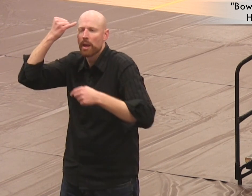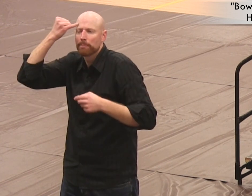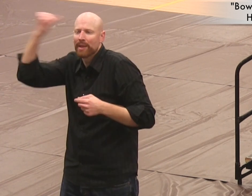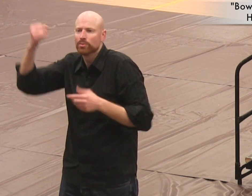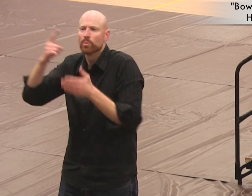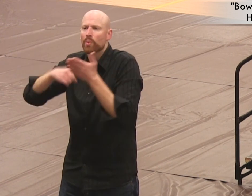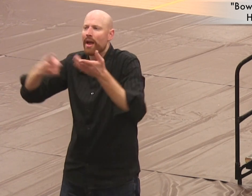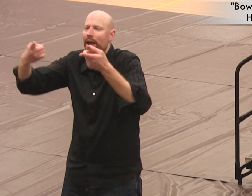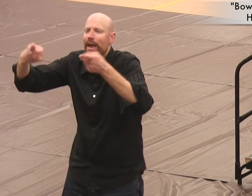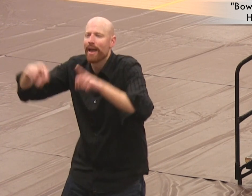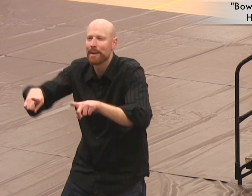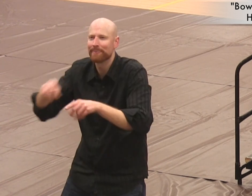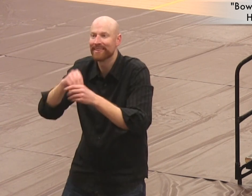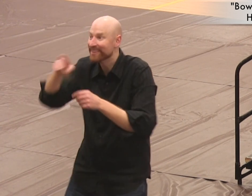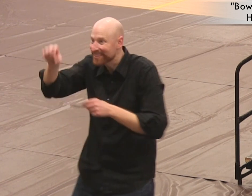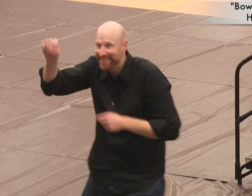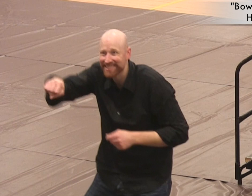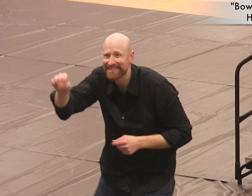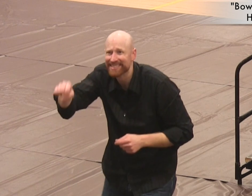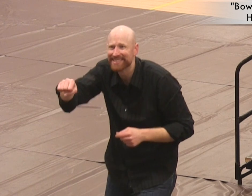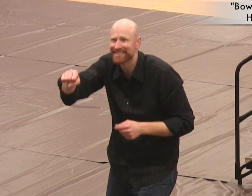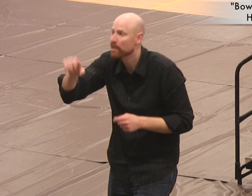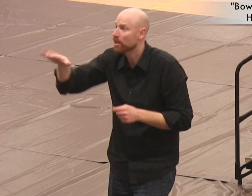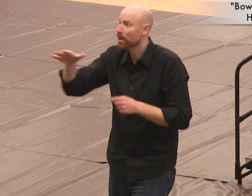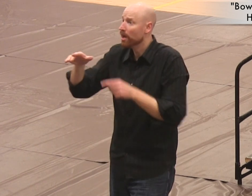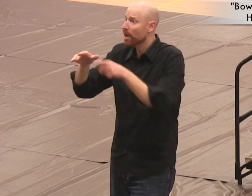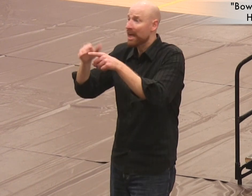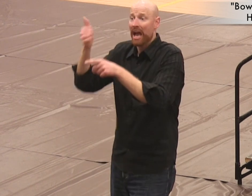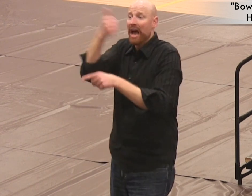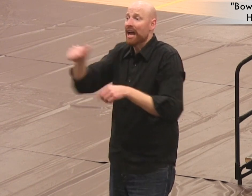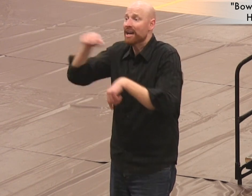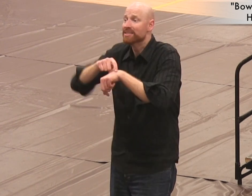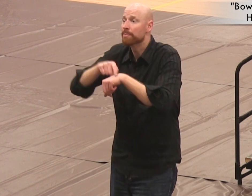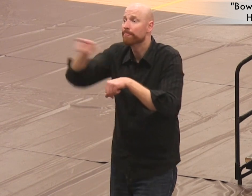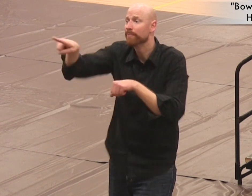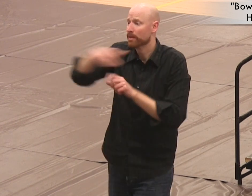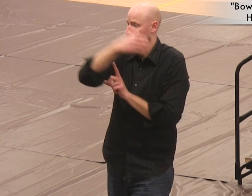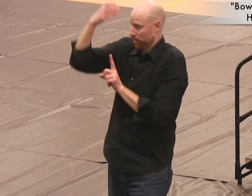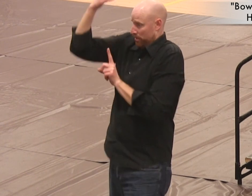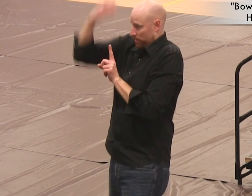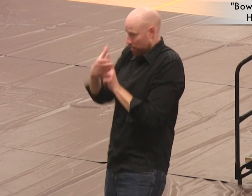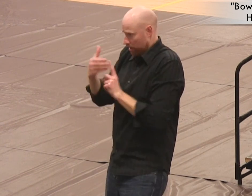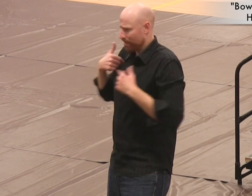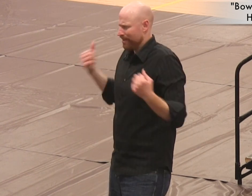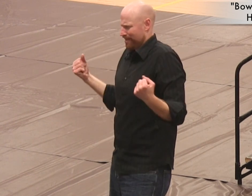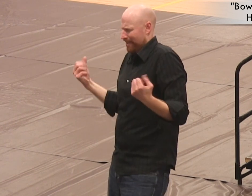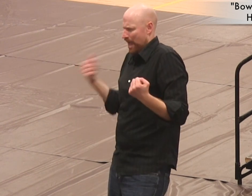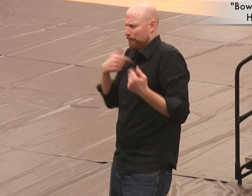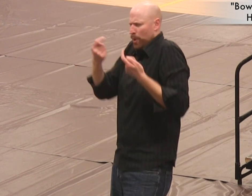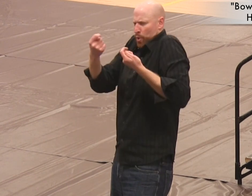You - ‘it makes me imagine what is happening’, YES! You see, when you use personification,